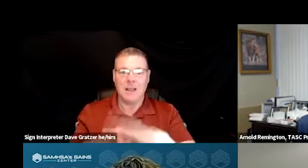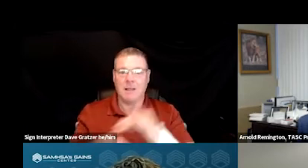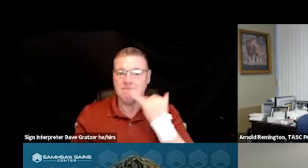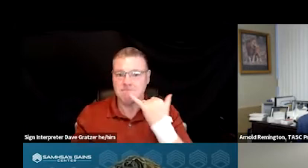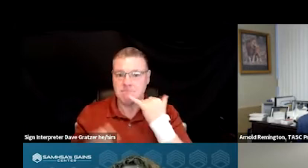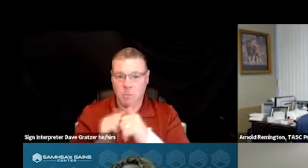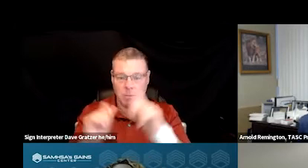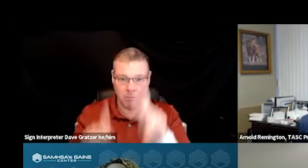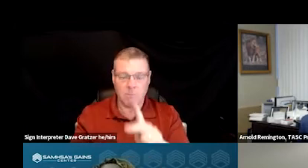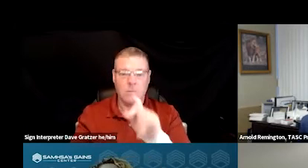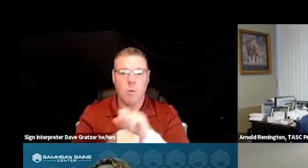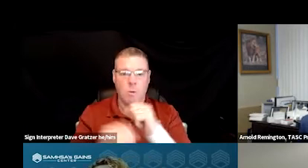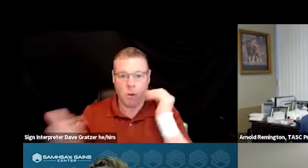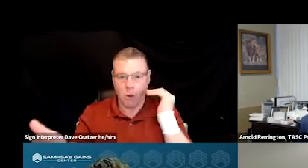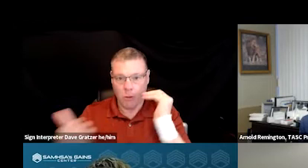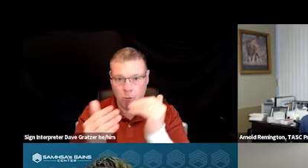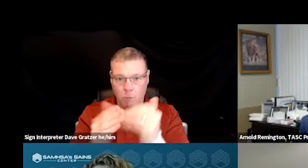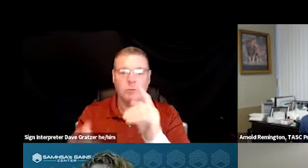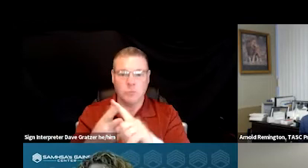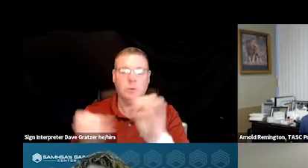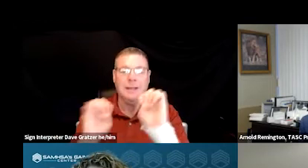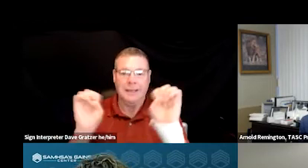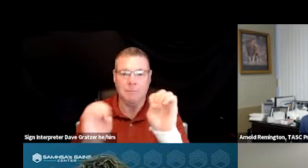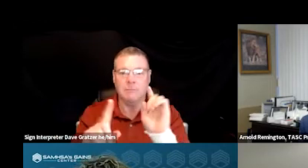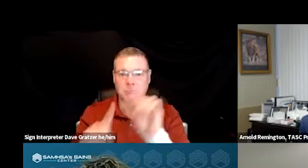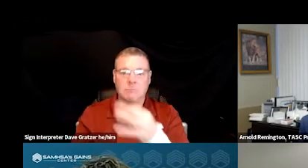working closely to get emergency services to them as quickly as possible.